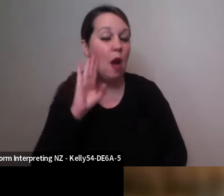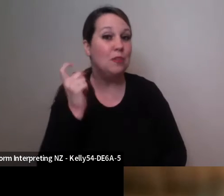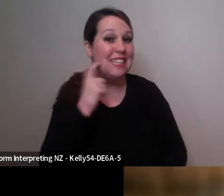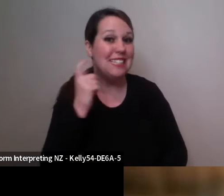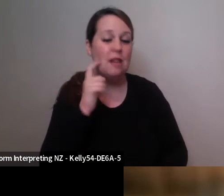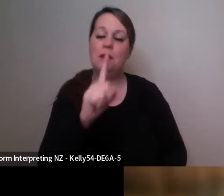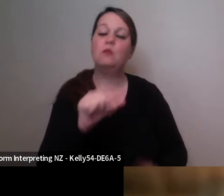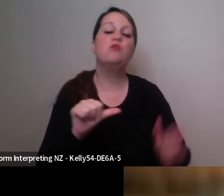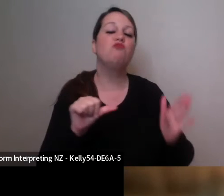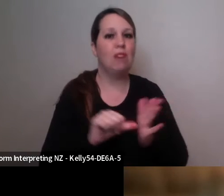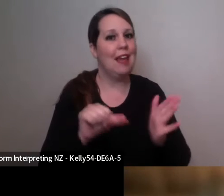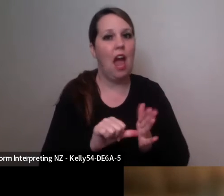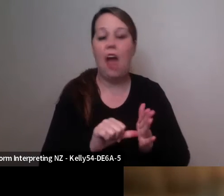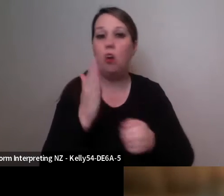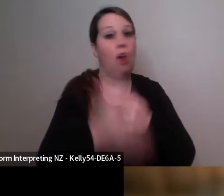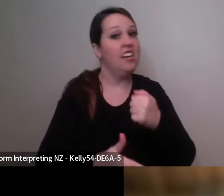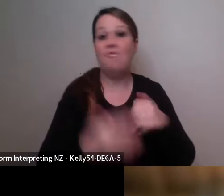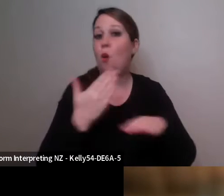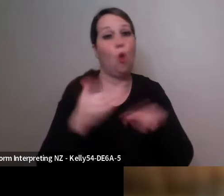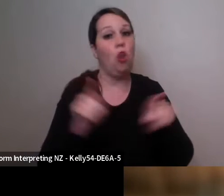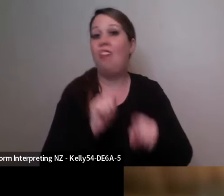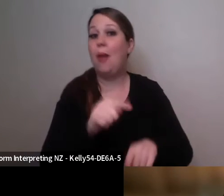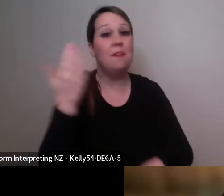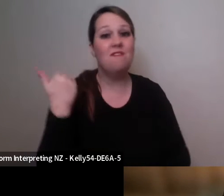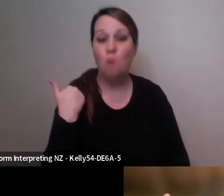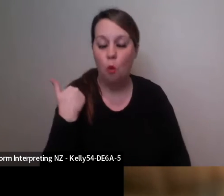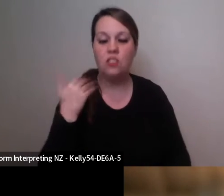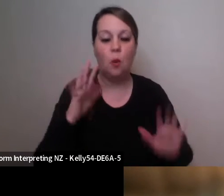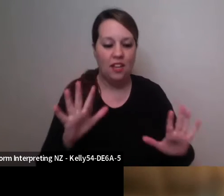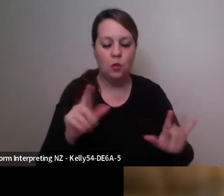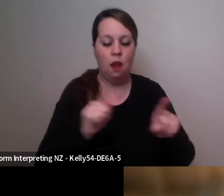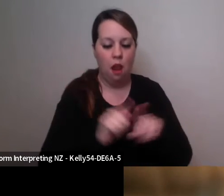hard and I never worked in that way before, so I had to relearn almost like as the third person